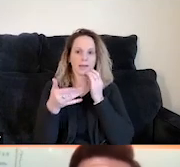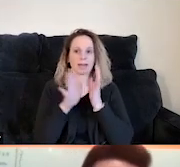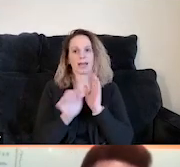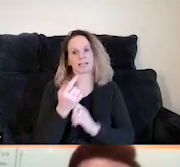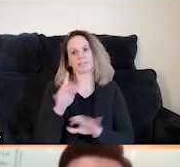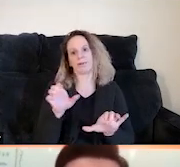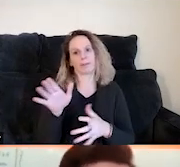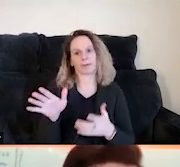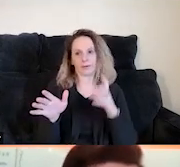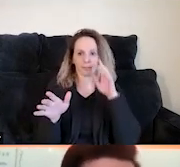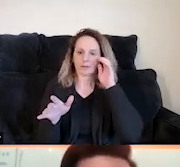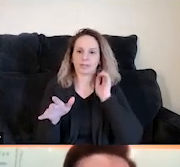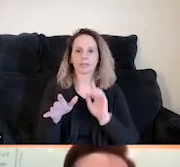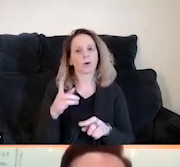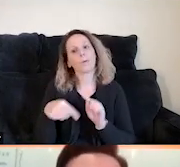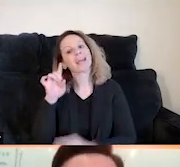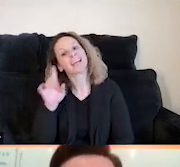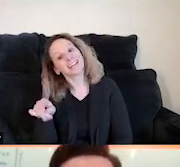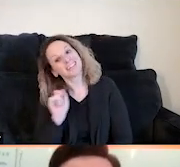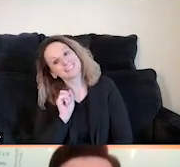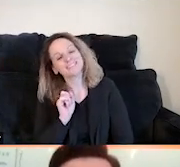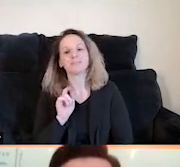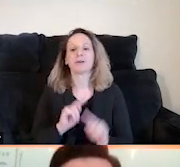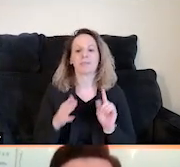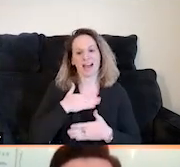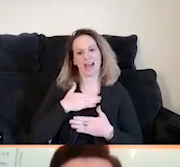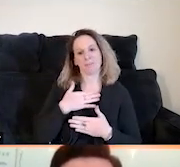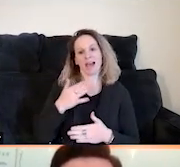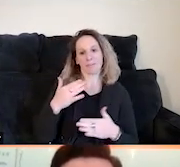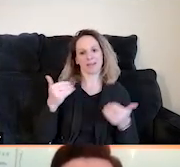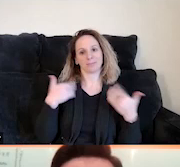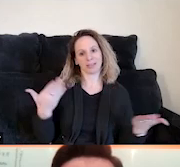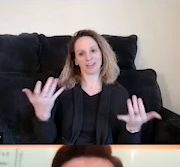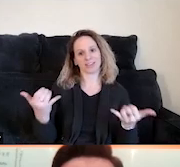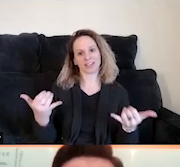and say anything about like, "I can't hear you." But I'm glad to be able to be here today alongside a colleague of mine